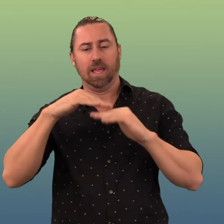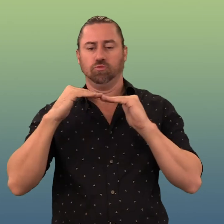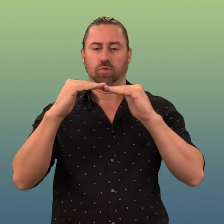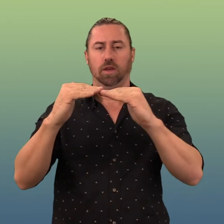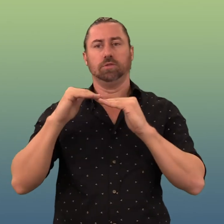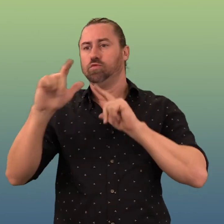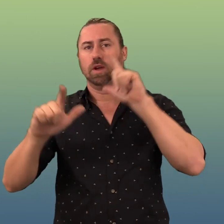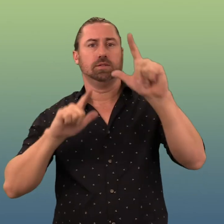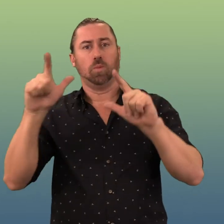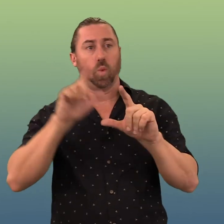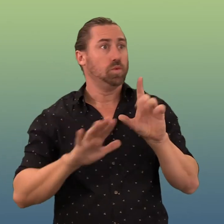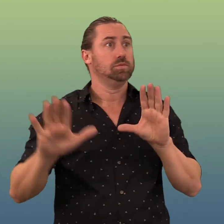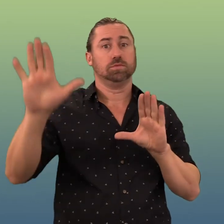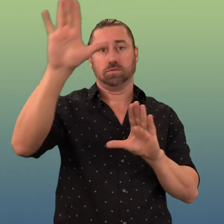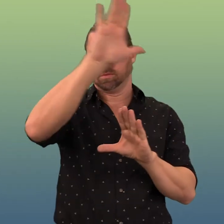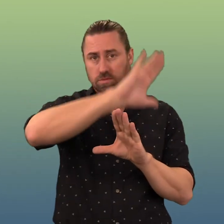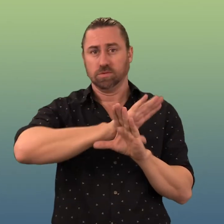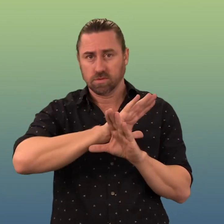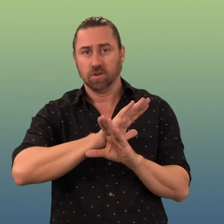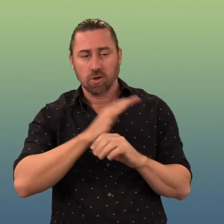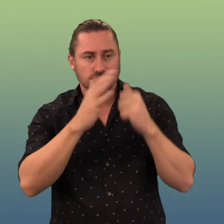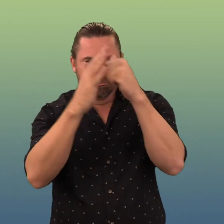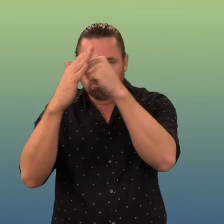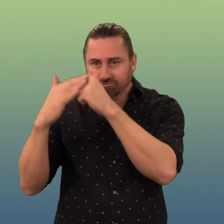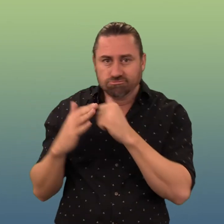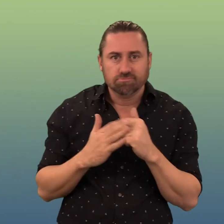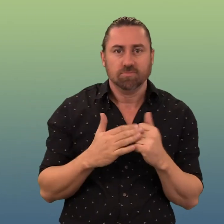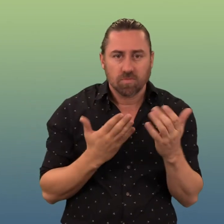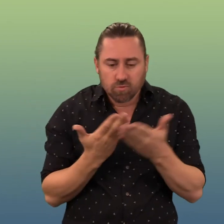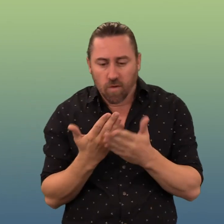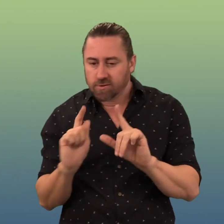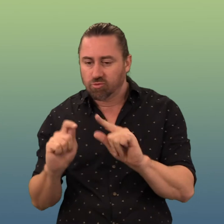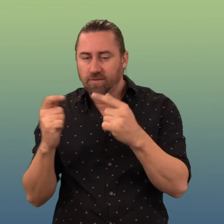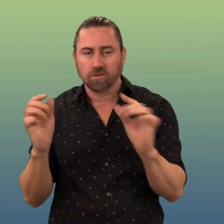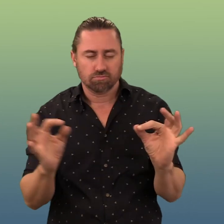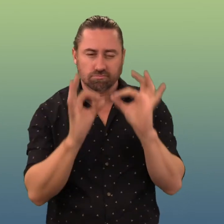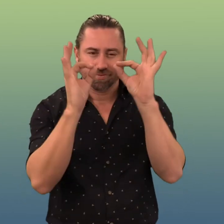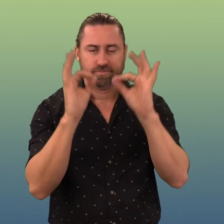That concludes the accessibility and inclusion strategy summary, made on behalf of